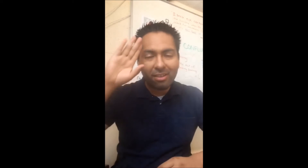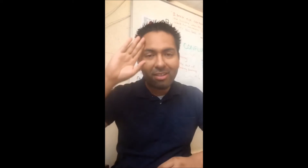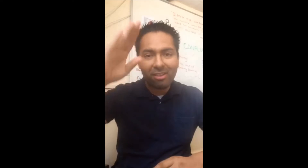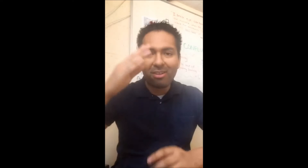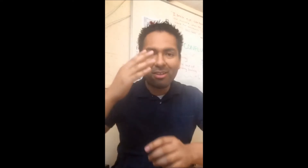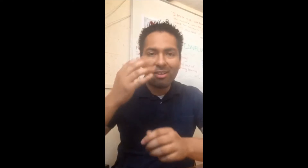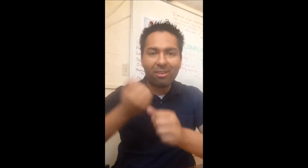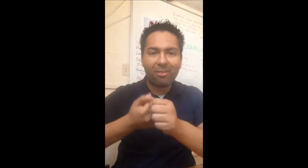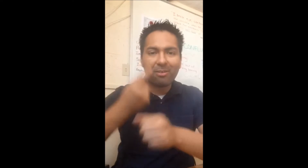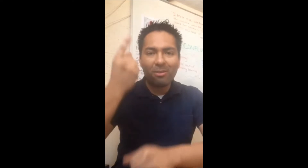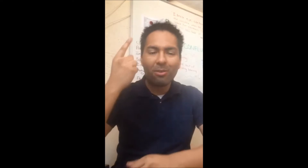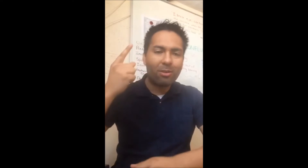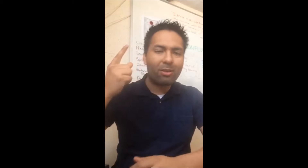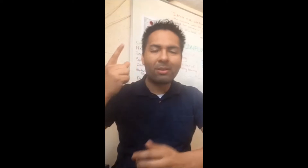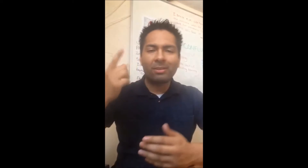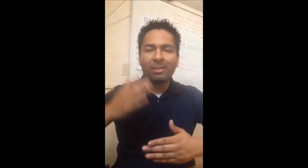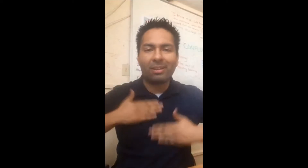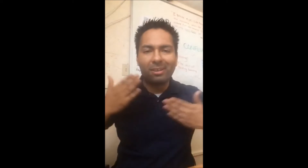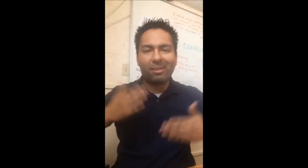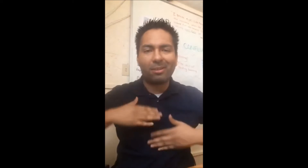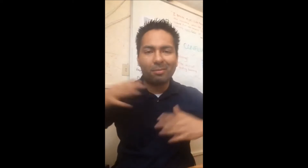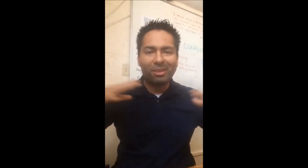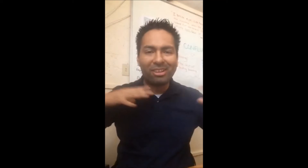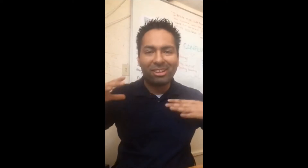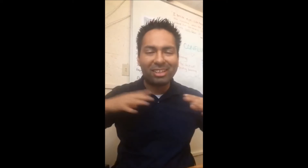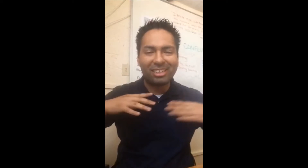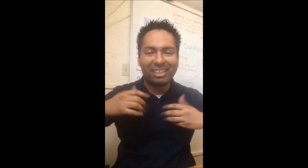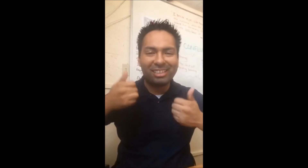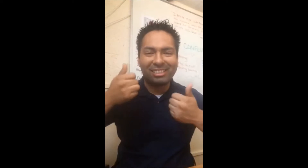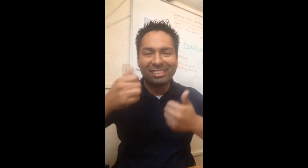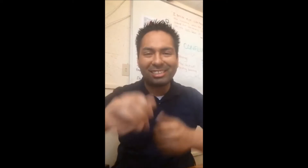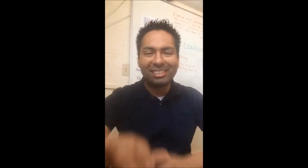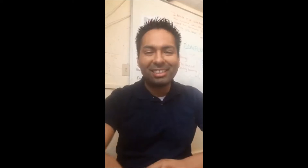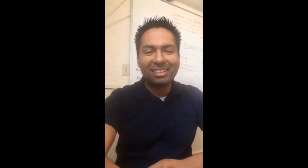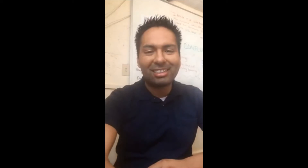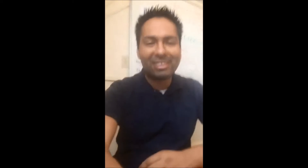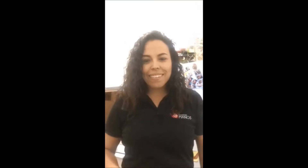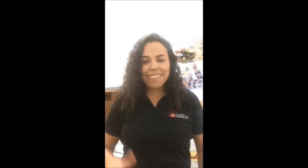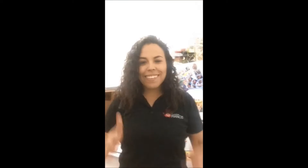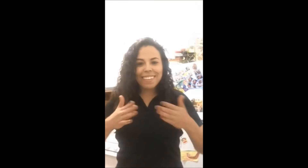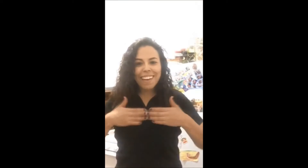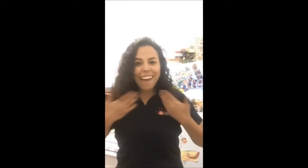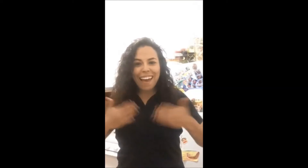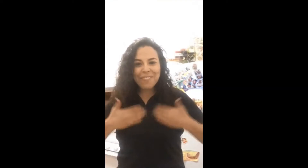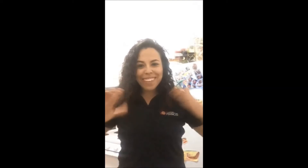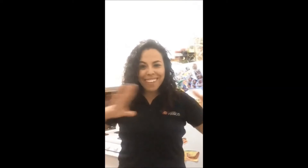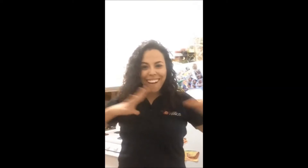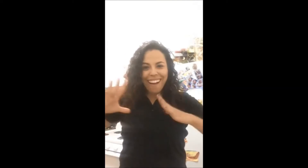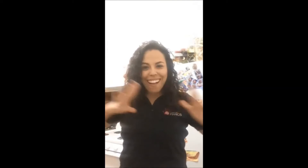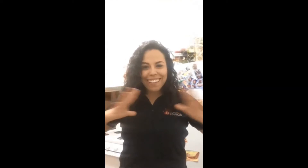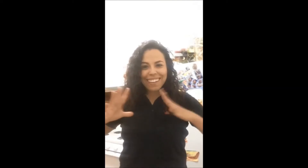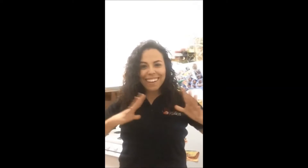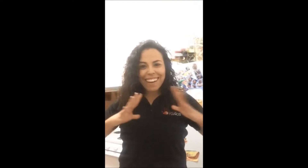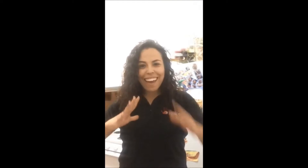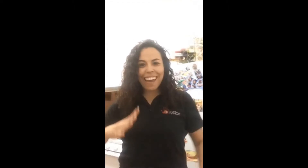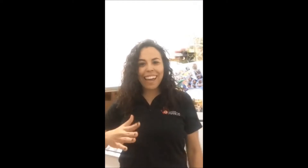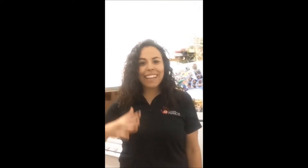Hello everyone! Hola a todos! ¡Felices Fiestas! Happy Holidays! ¡Felices Fiestas! Happy Holidays!